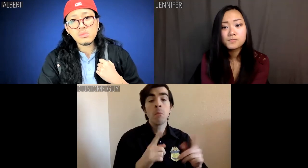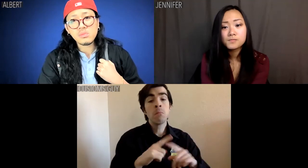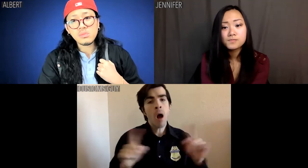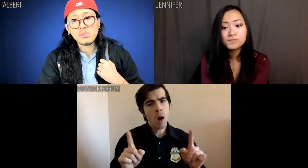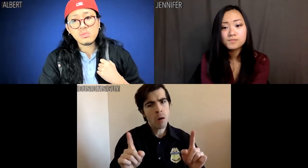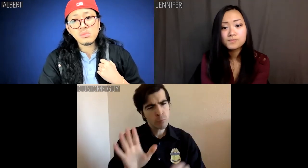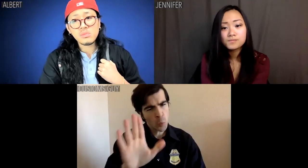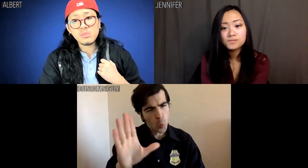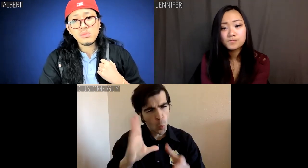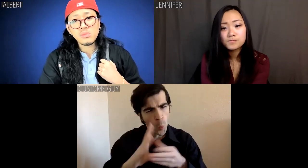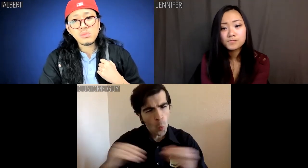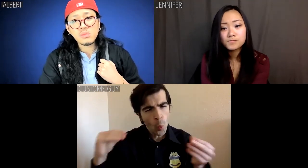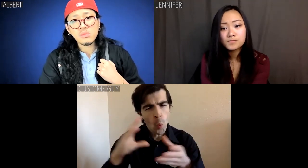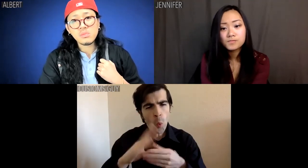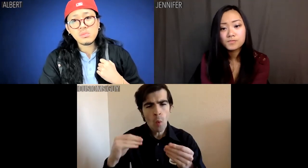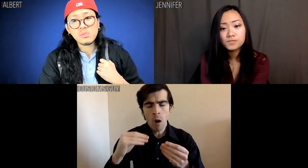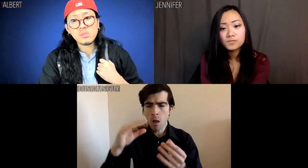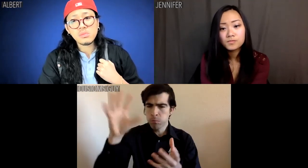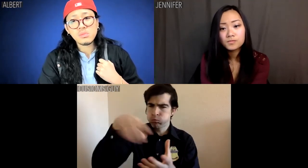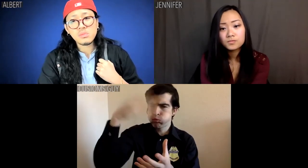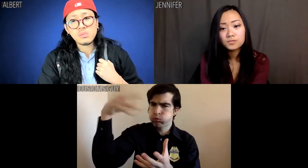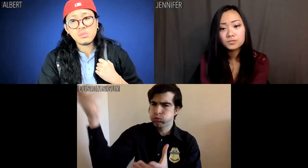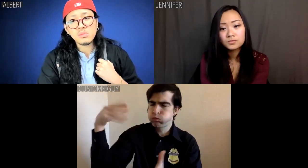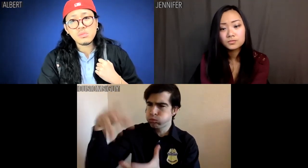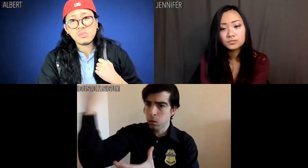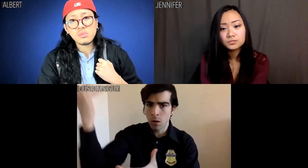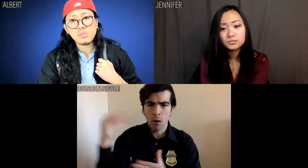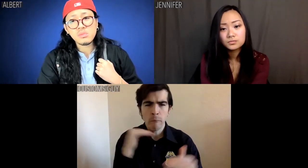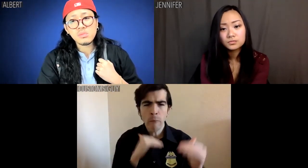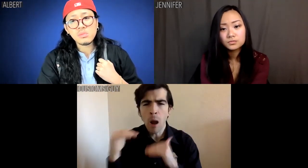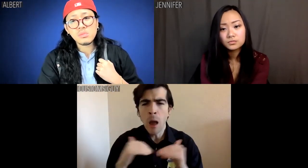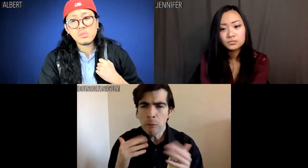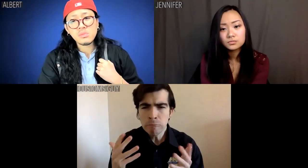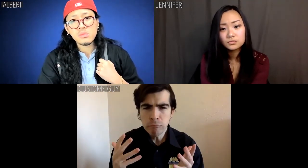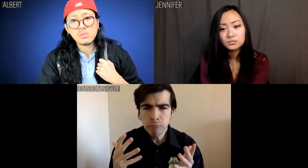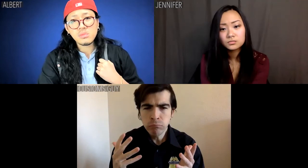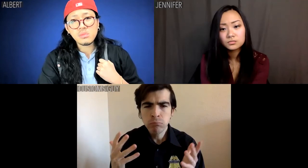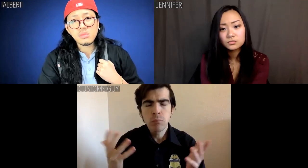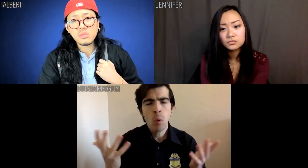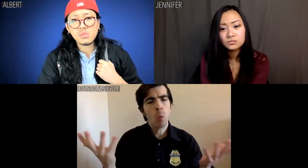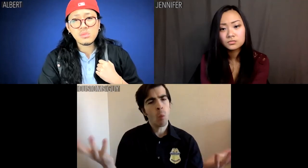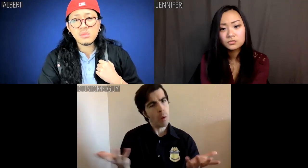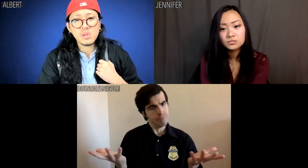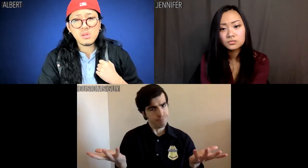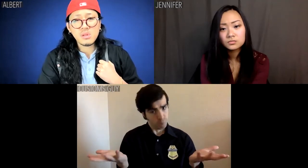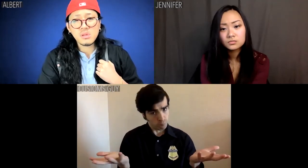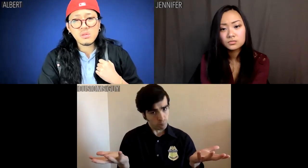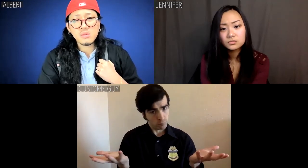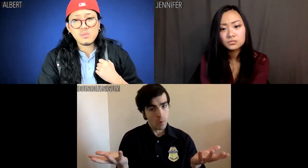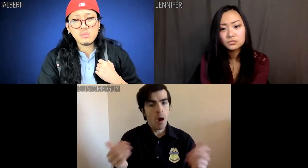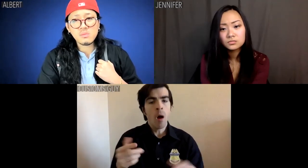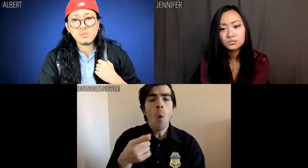but your story sounds balls out wacko. So what's it going to be?